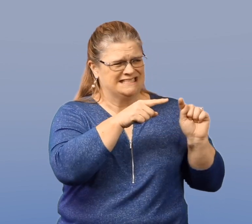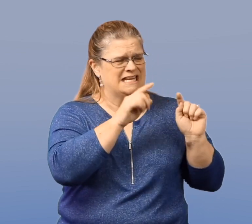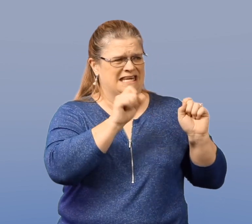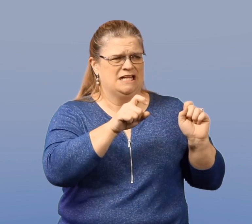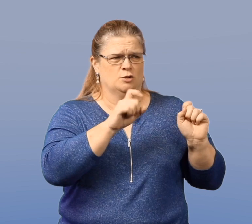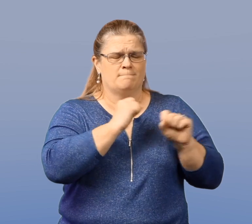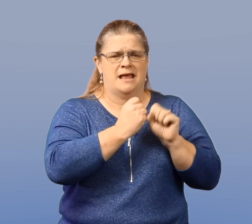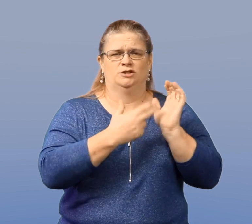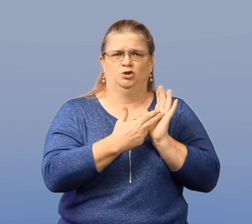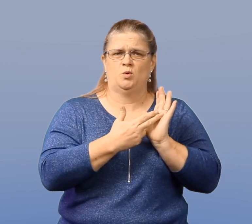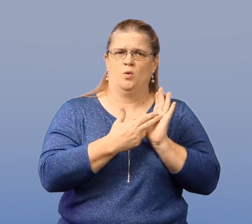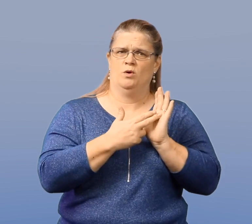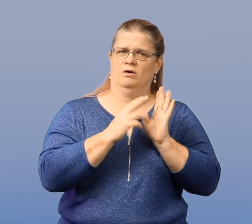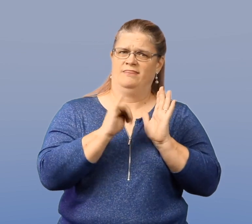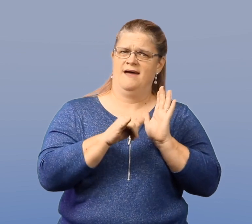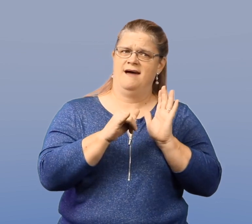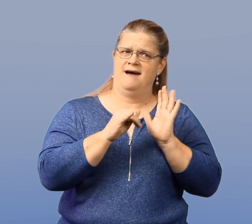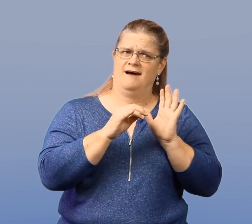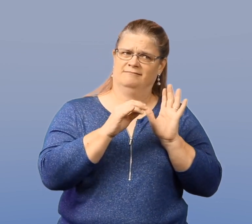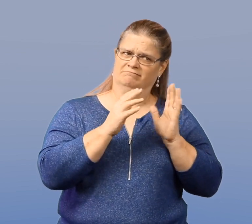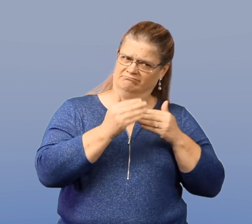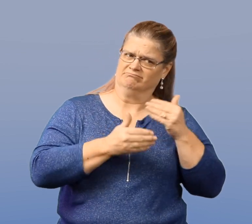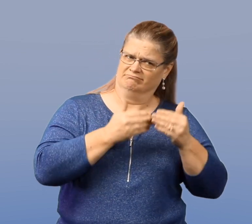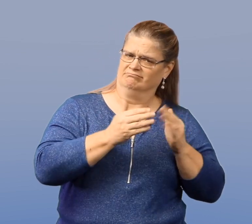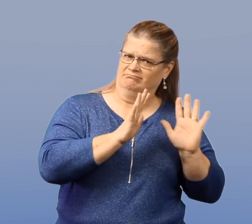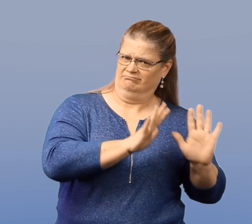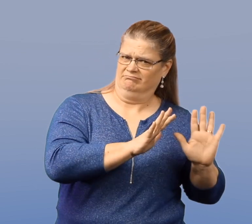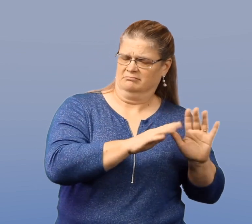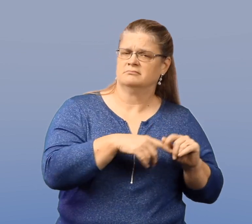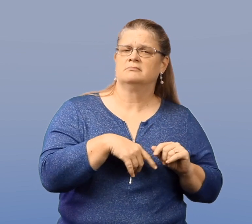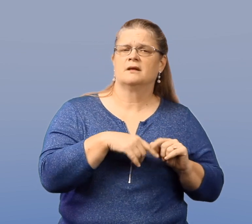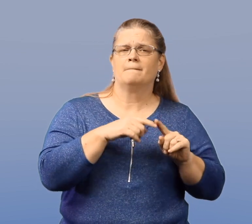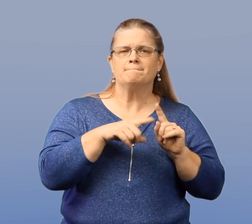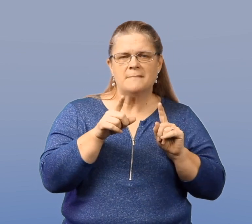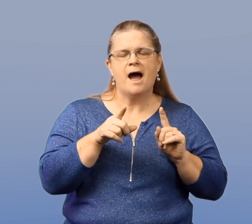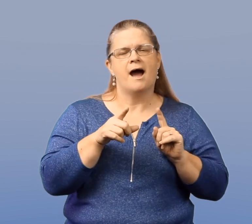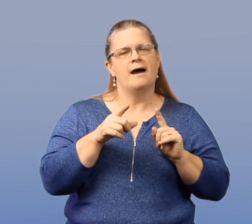With risk factors and warning signs, you need to make sure to keep an eye on those.